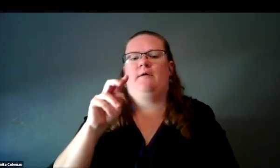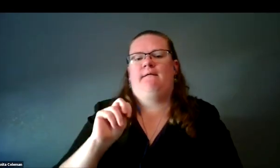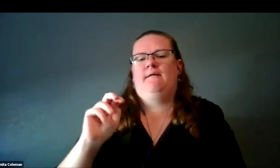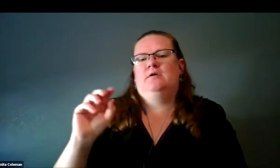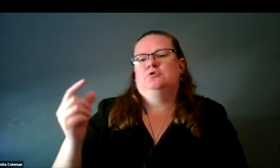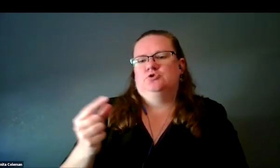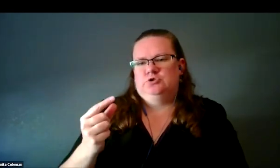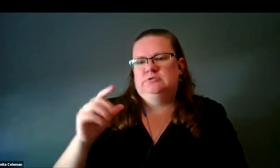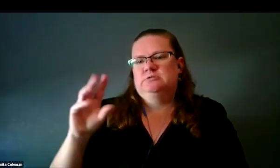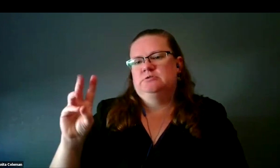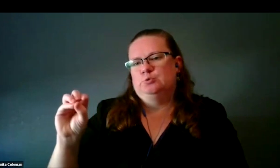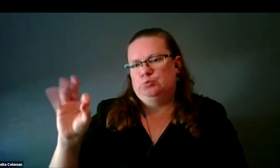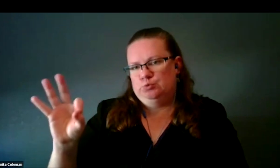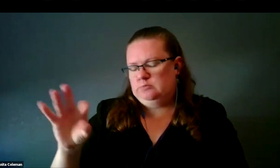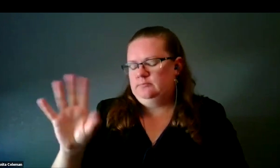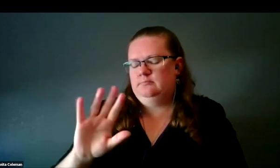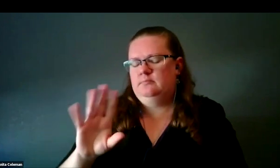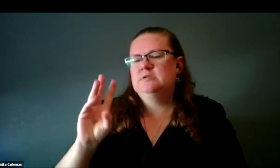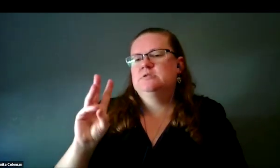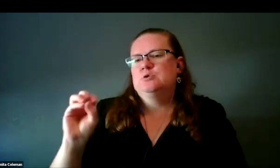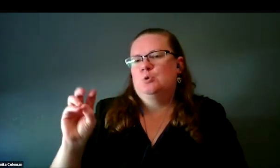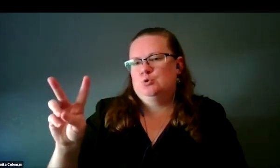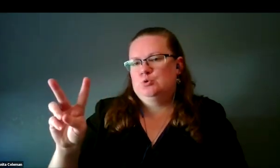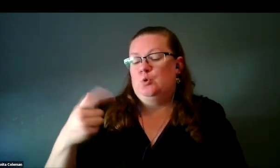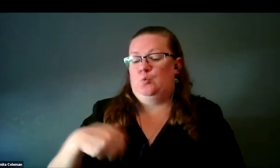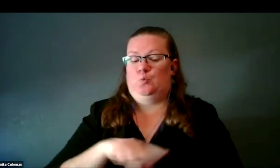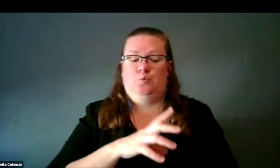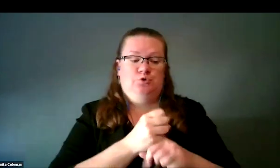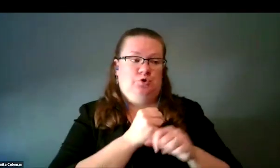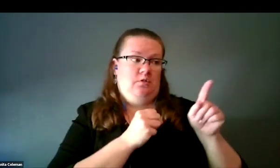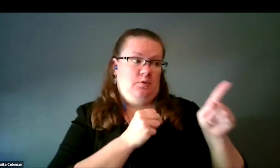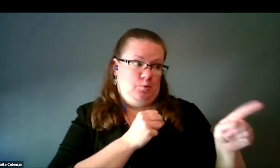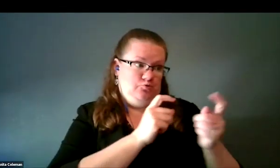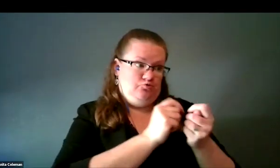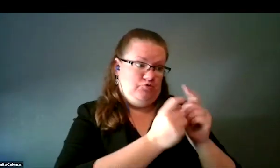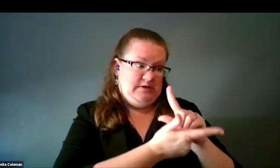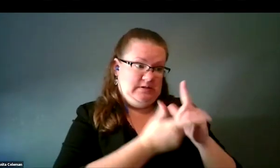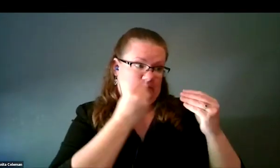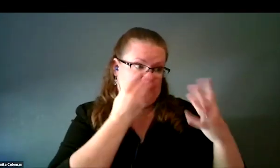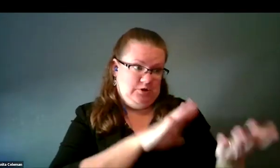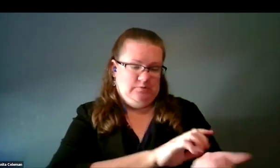where we took the translated parameters of the cluster onto this Braille form,